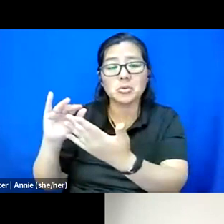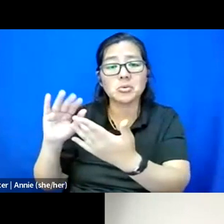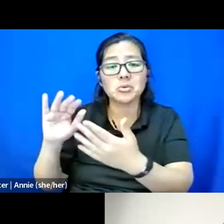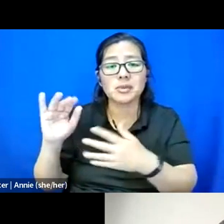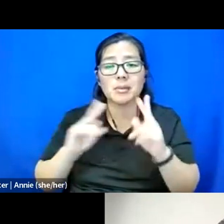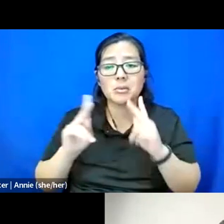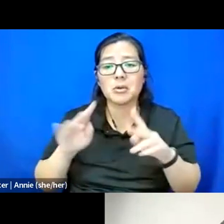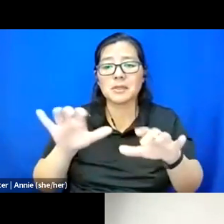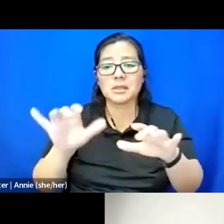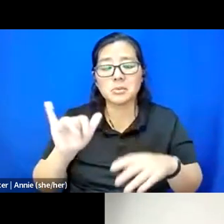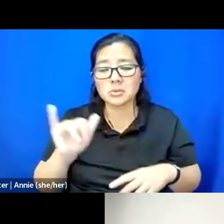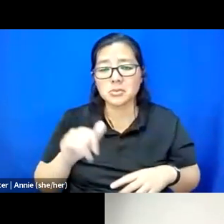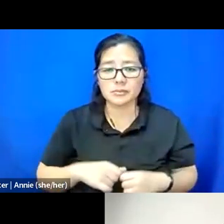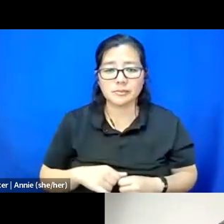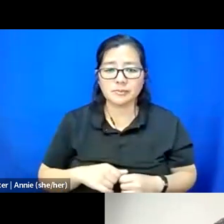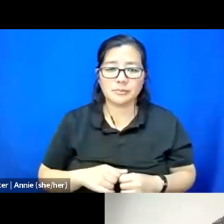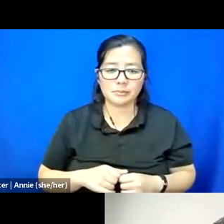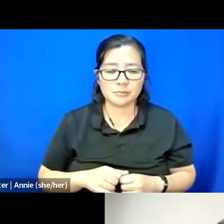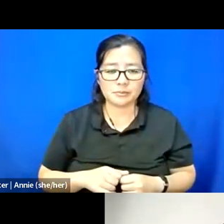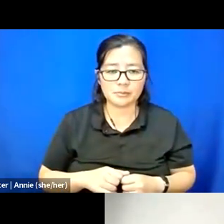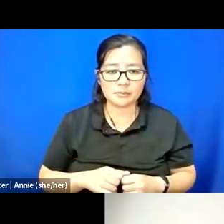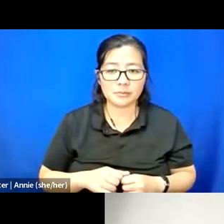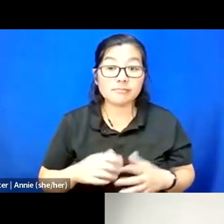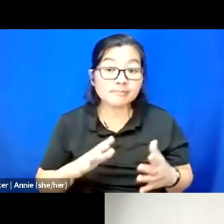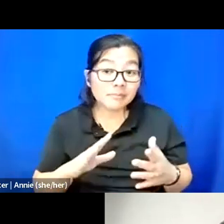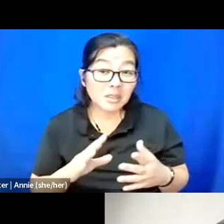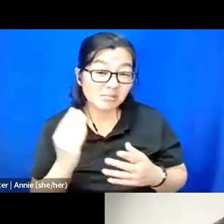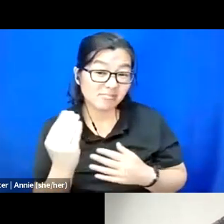I just want to do a time check. We're at 4:10.